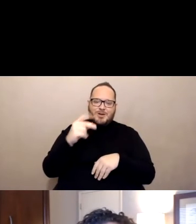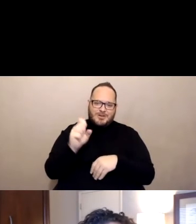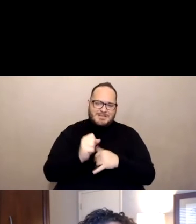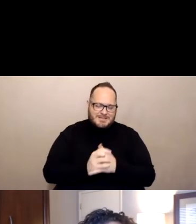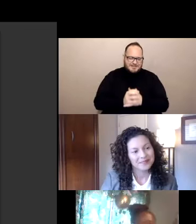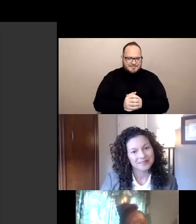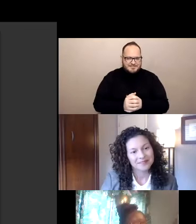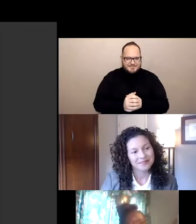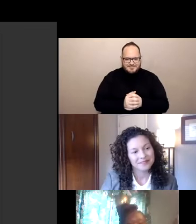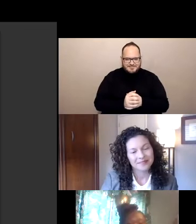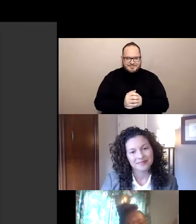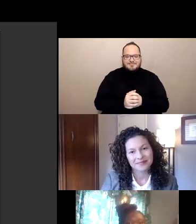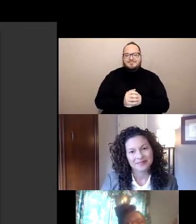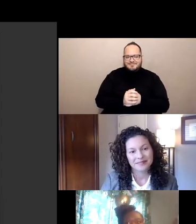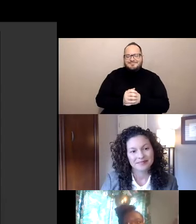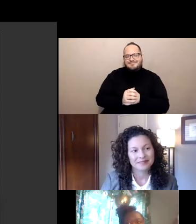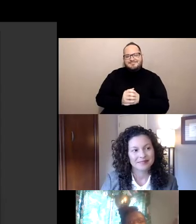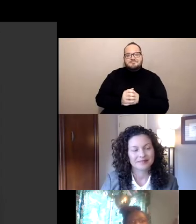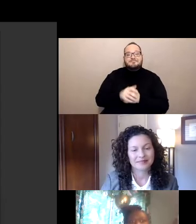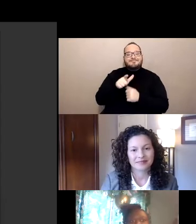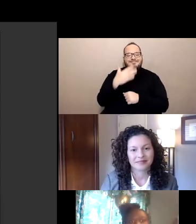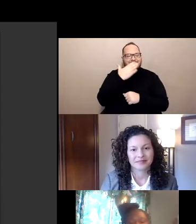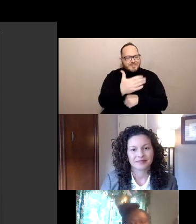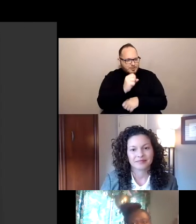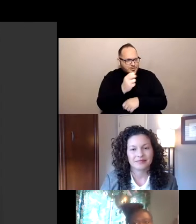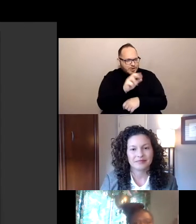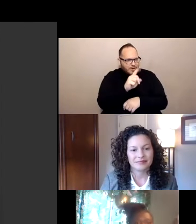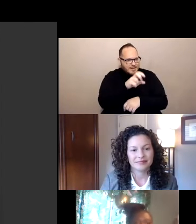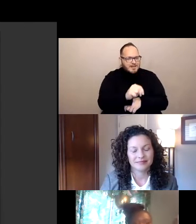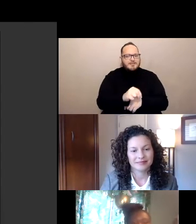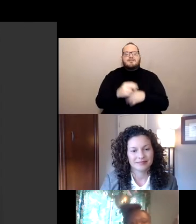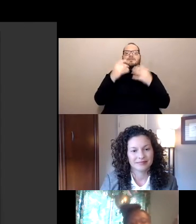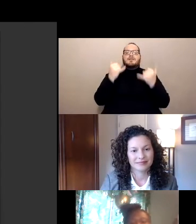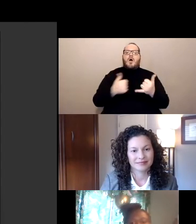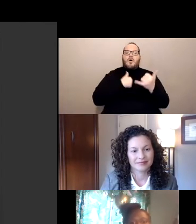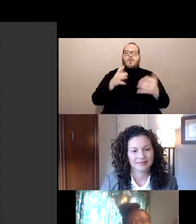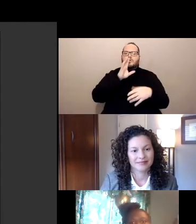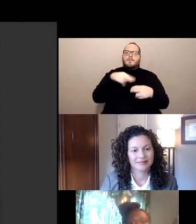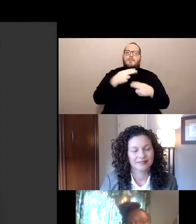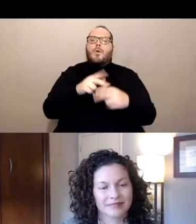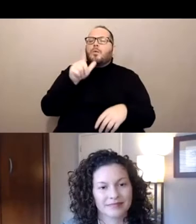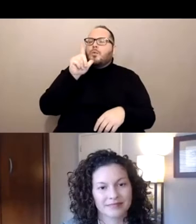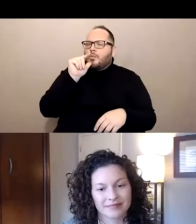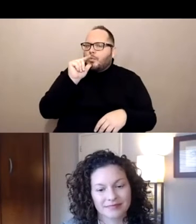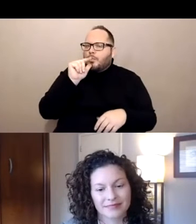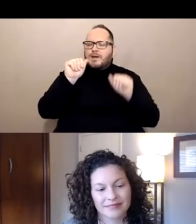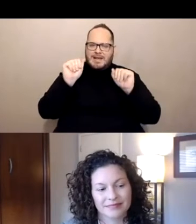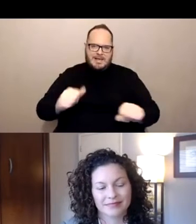Thank you, Sheraden. So let's talk about who can get vaccinated. So prior to March the 15th